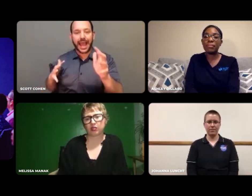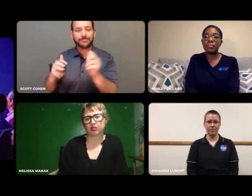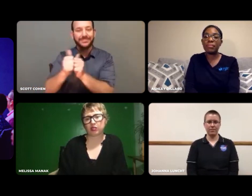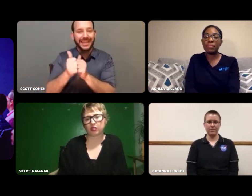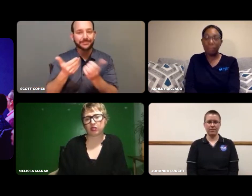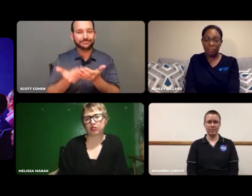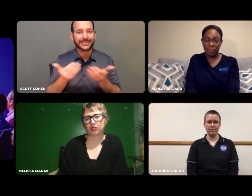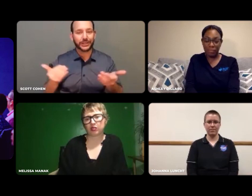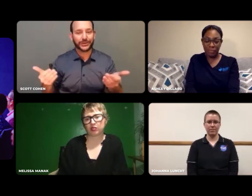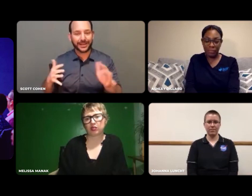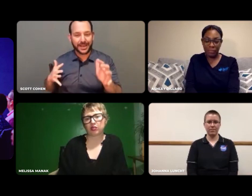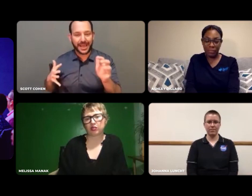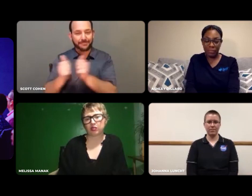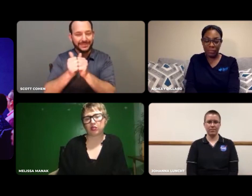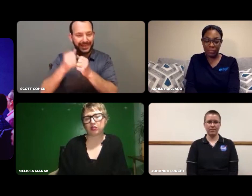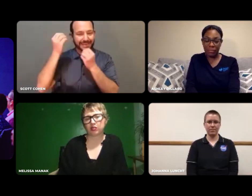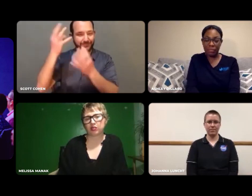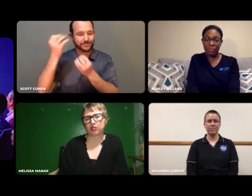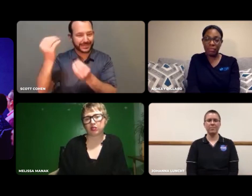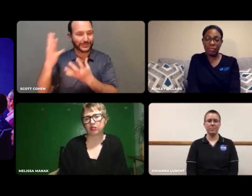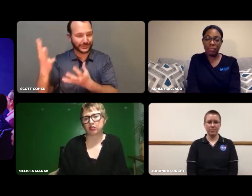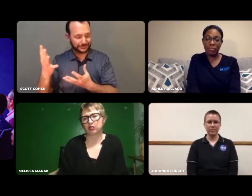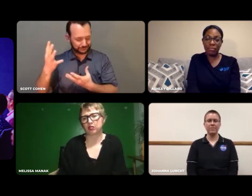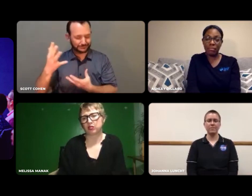access to updated and current information.